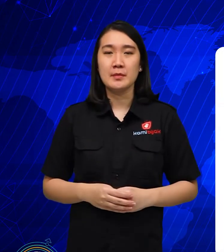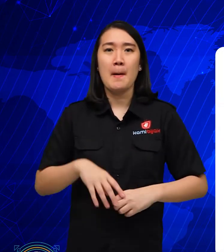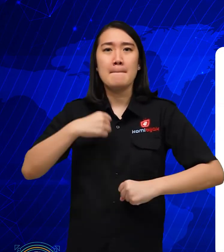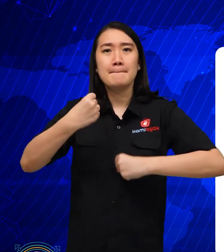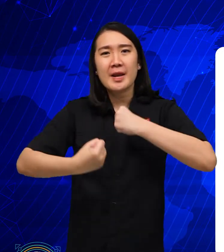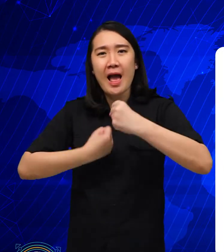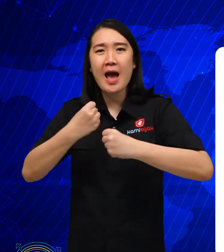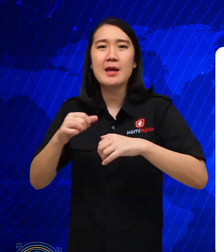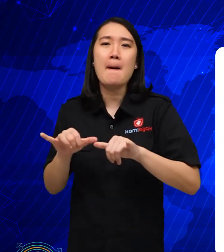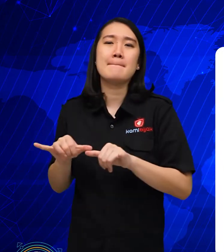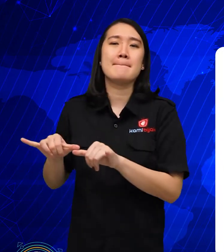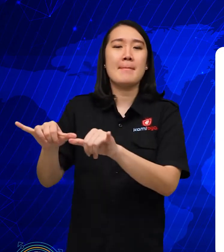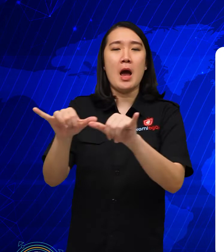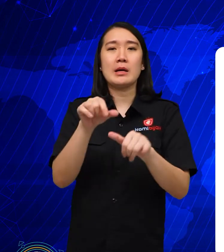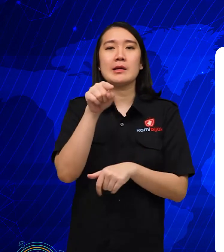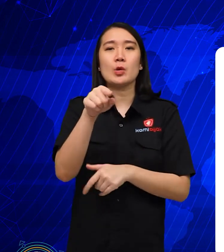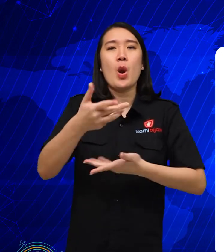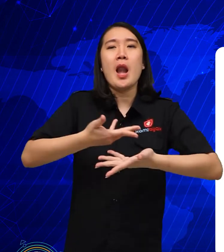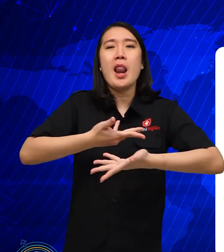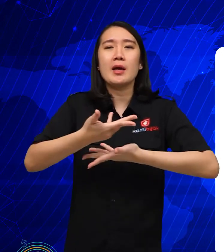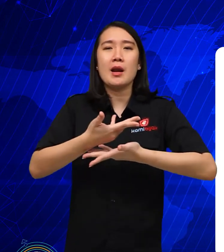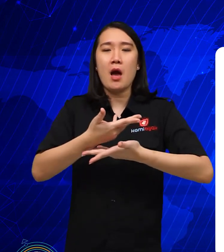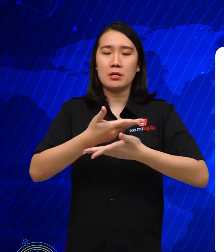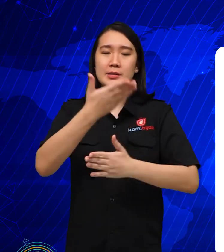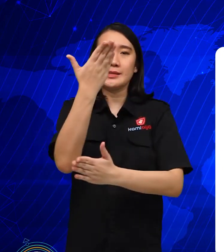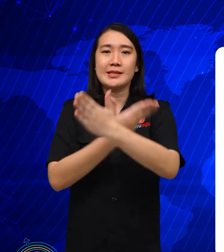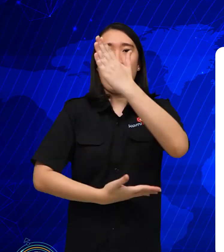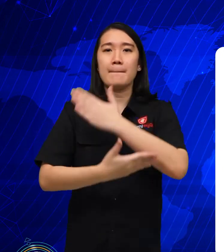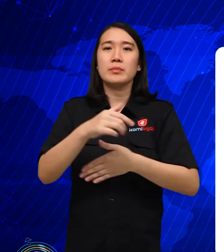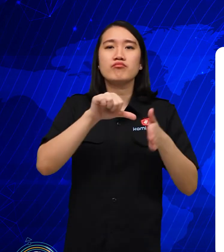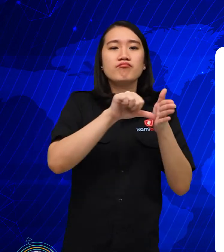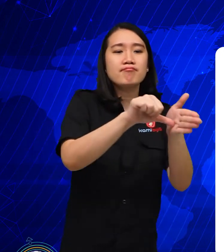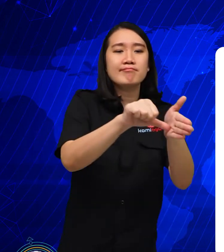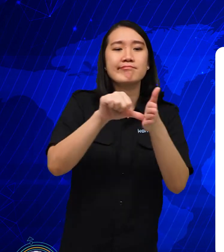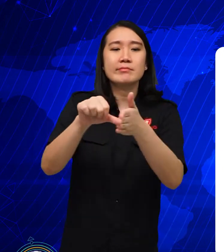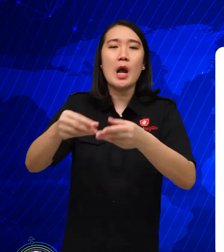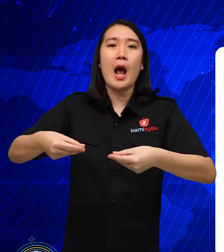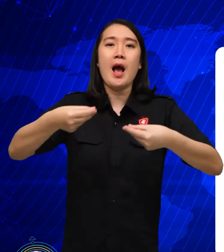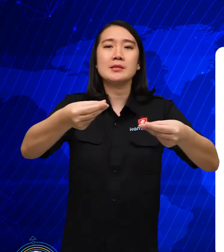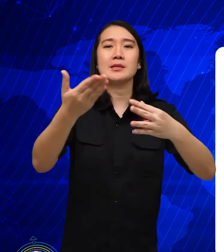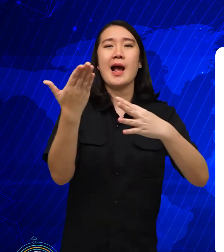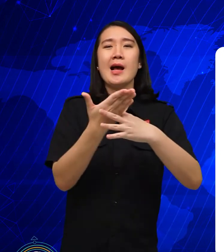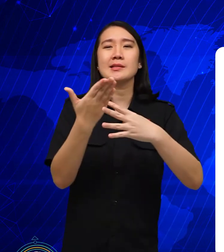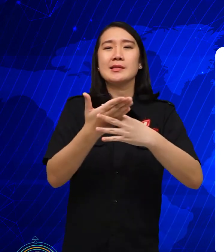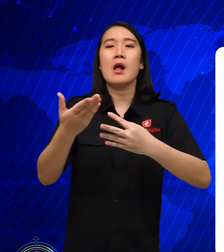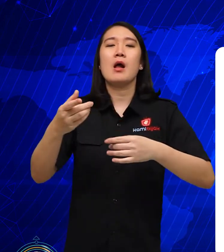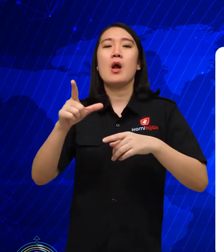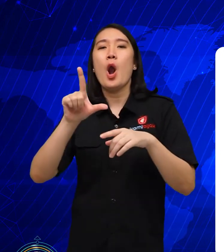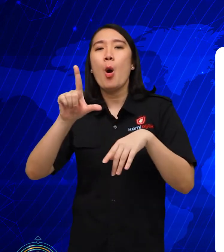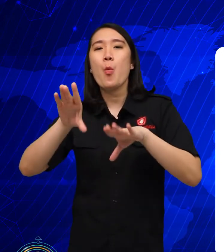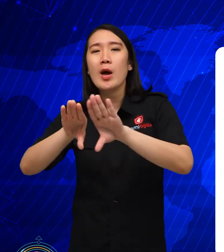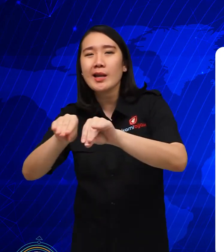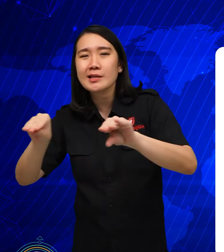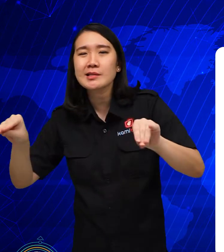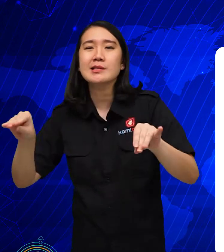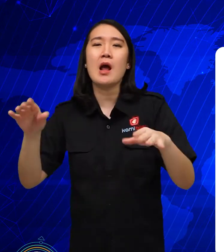Berdaya Berdaya is a service platform Disabilities that help access employment